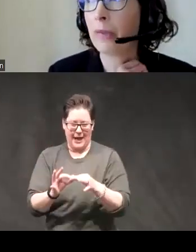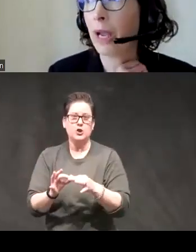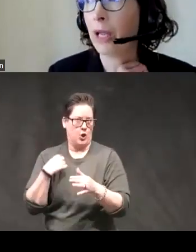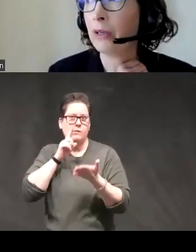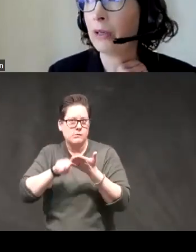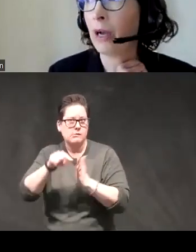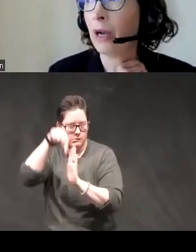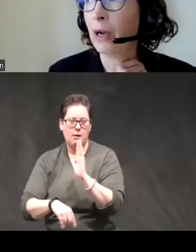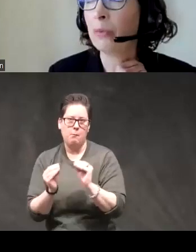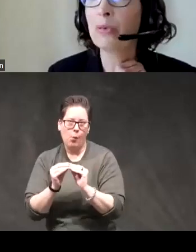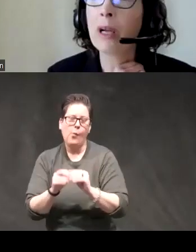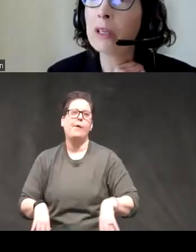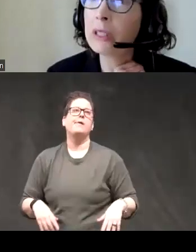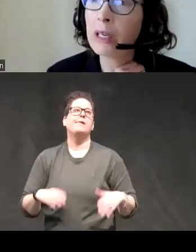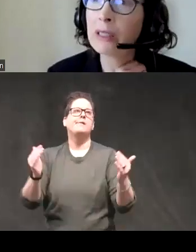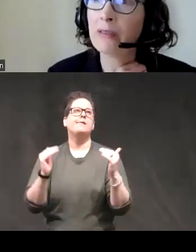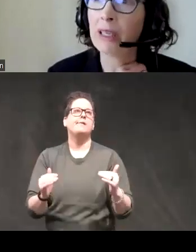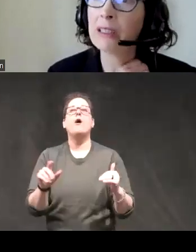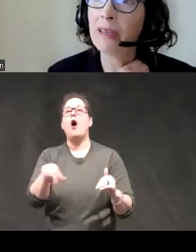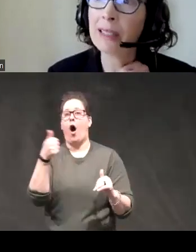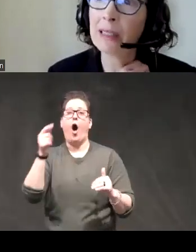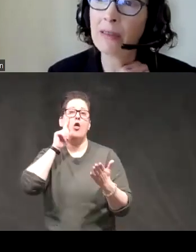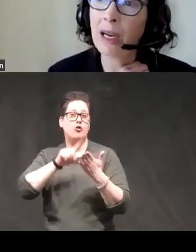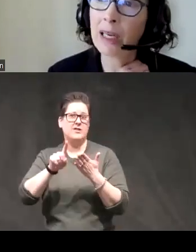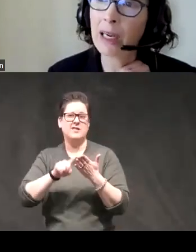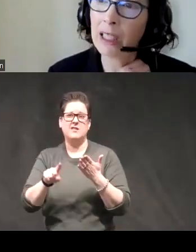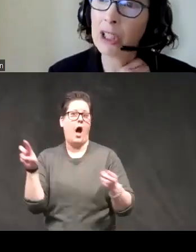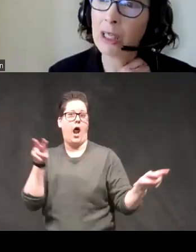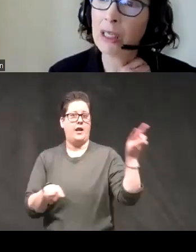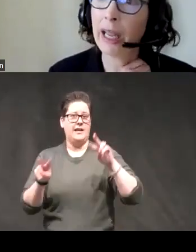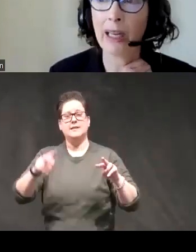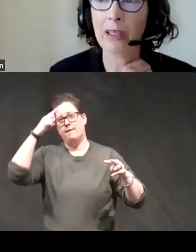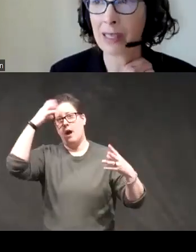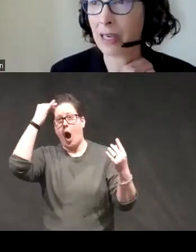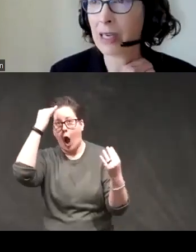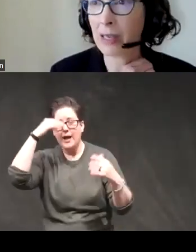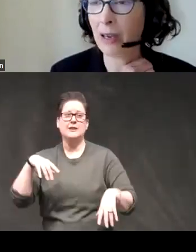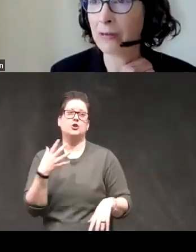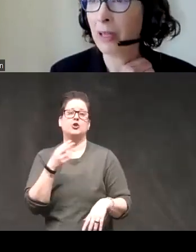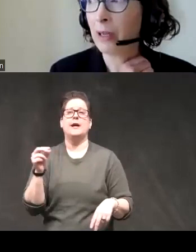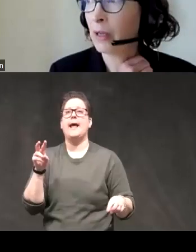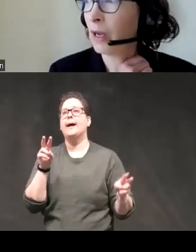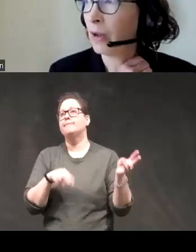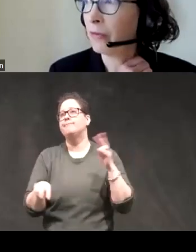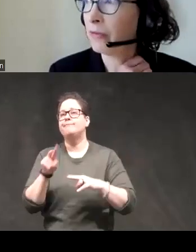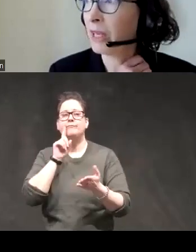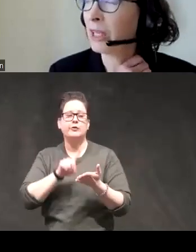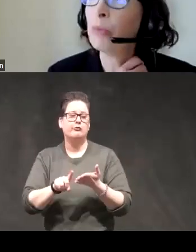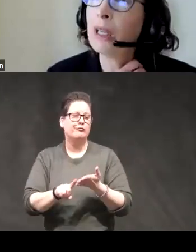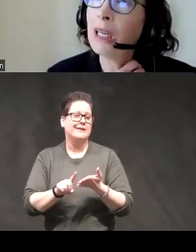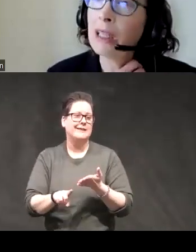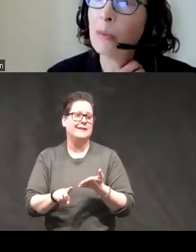um and uh broader studies of various facets of hot cognition and studies of variability in the